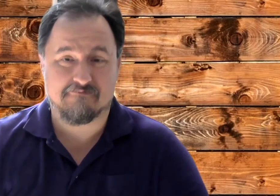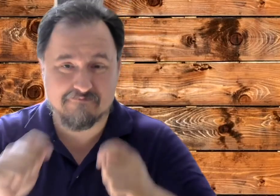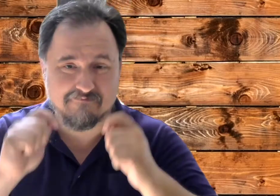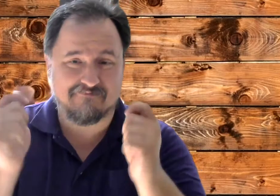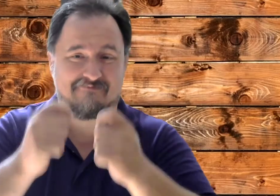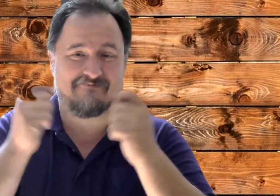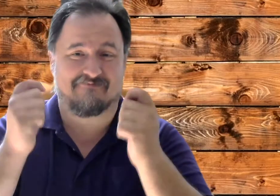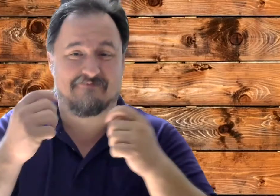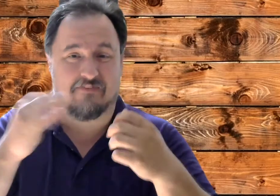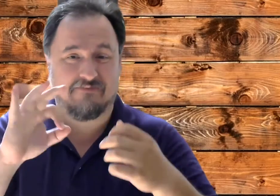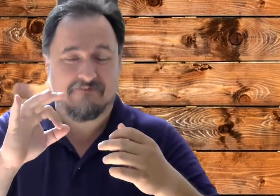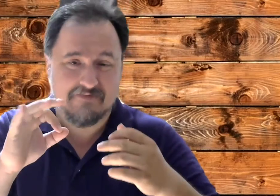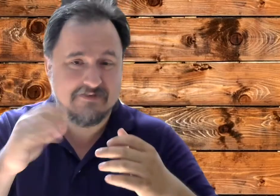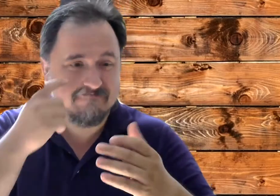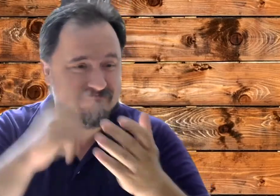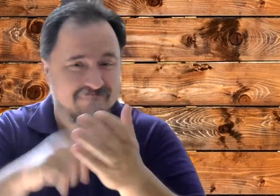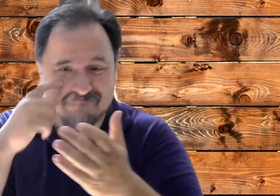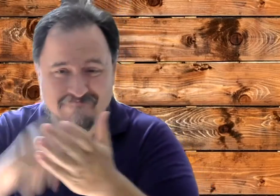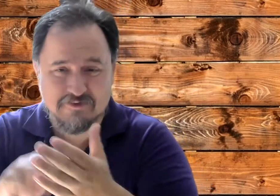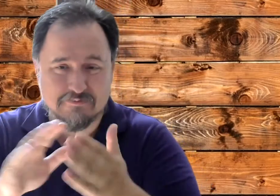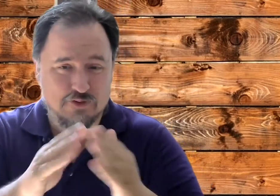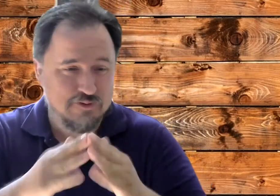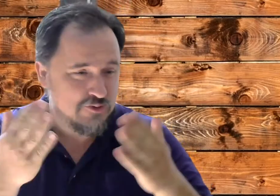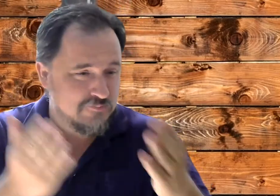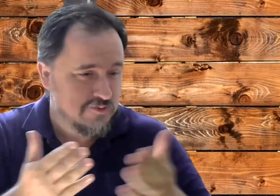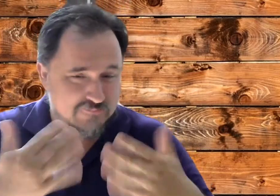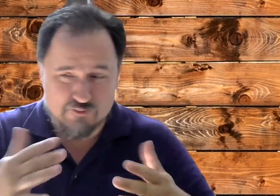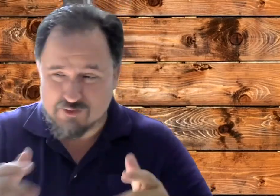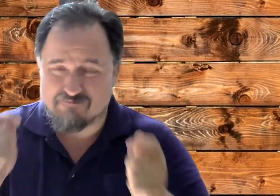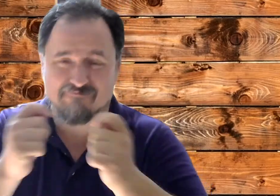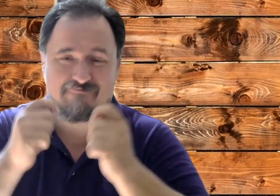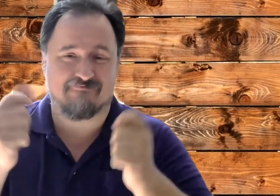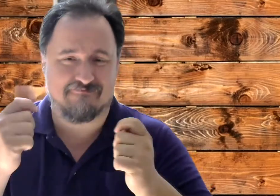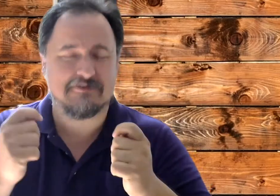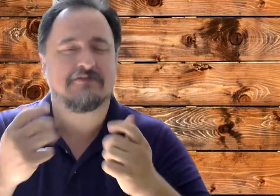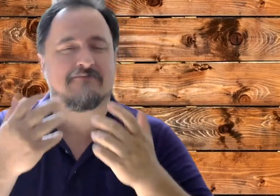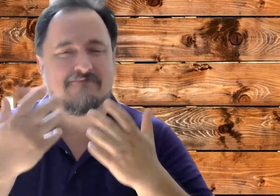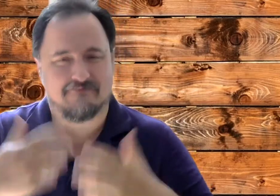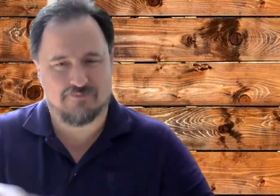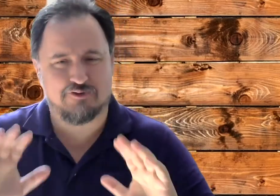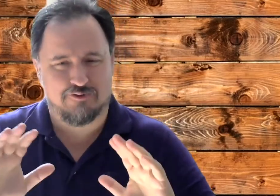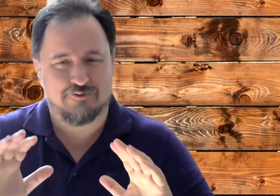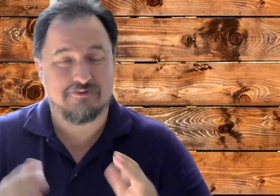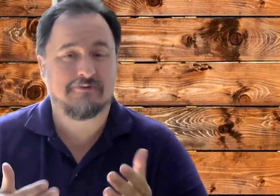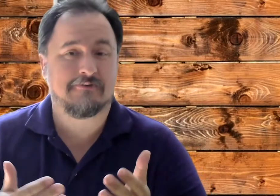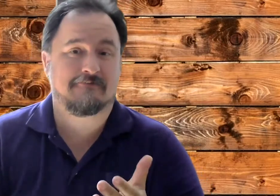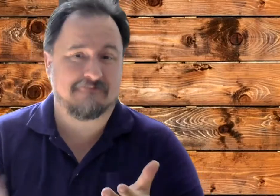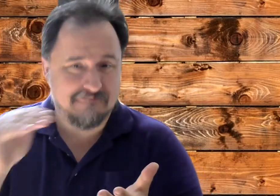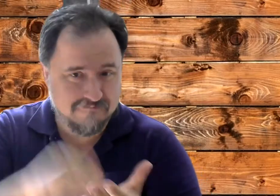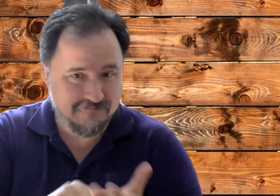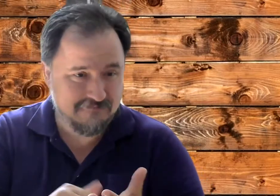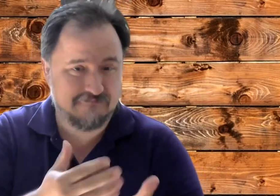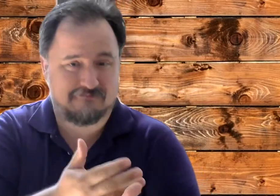Let's celebrate and recognize all of the community service that you've done.